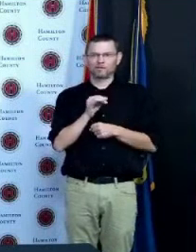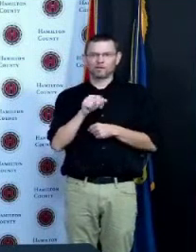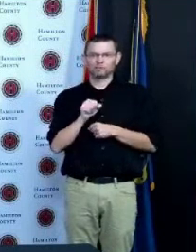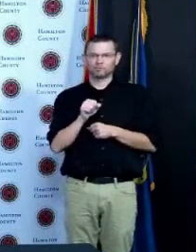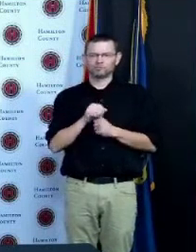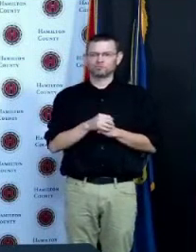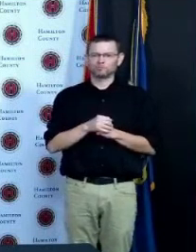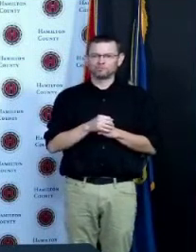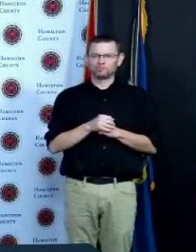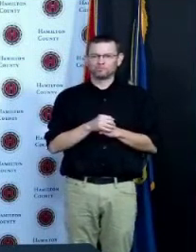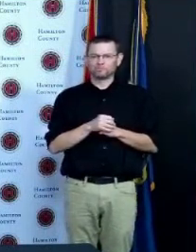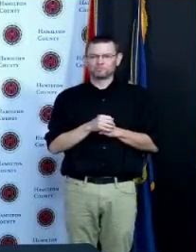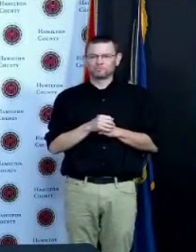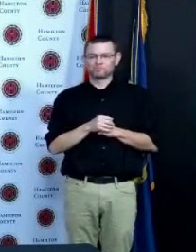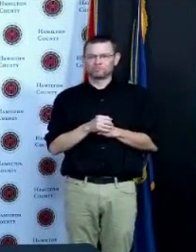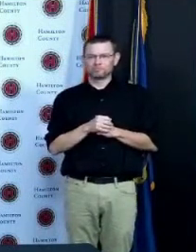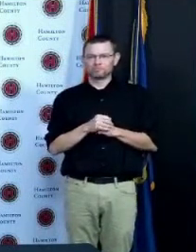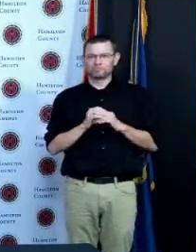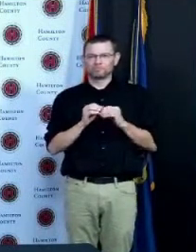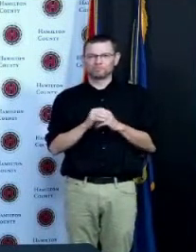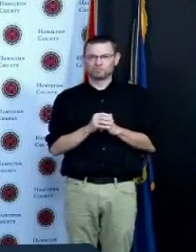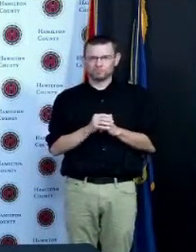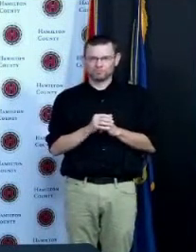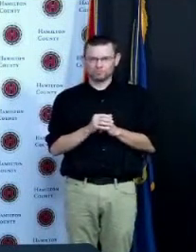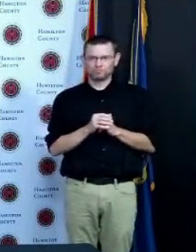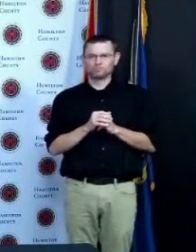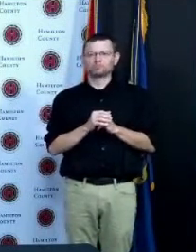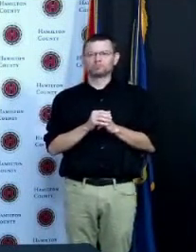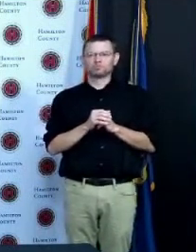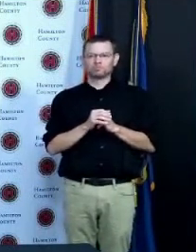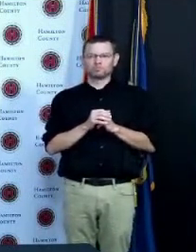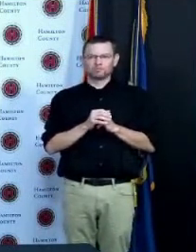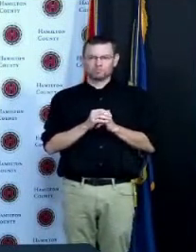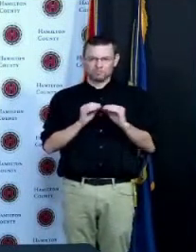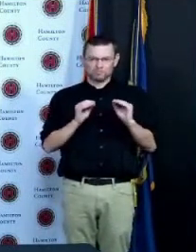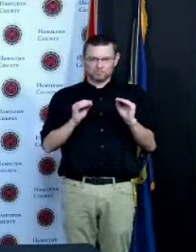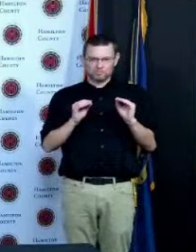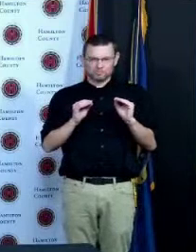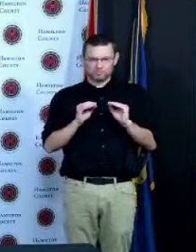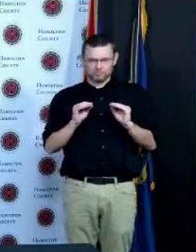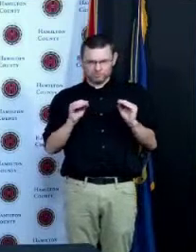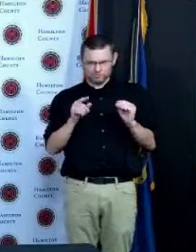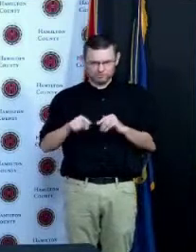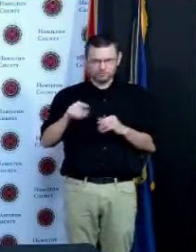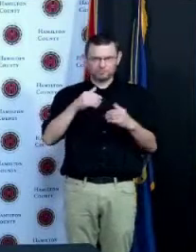is by getting vaccinated it is a super important tool if you're trying to make sure that you stay